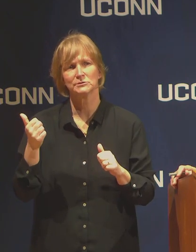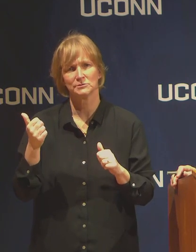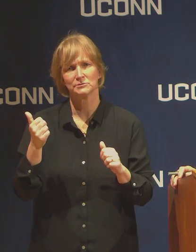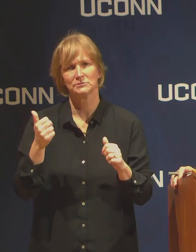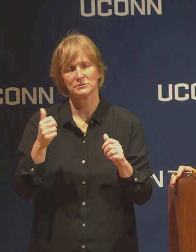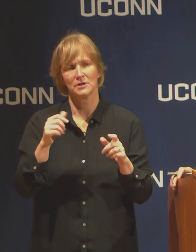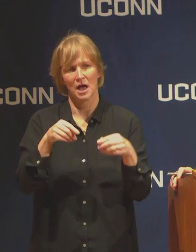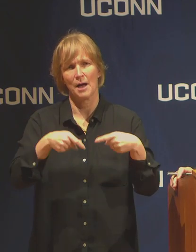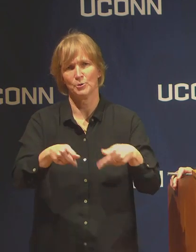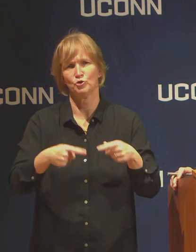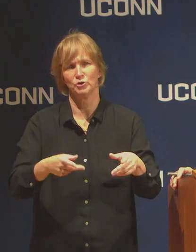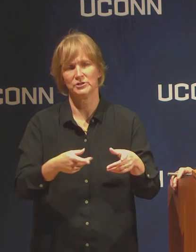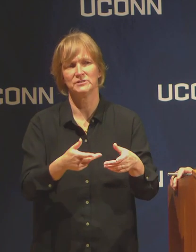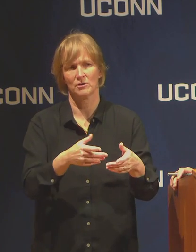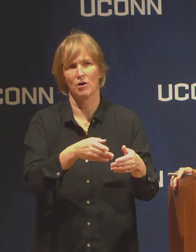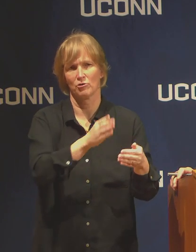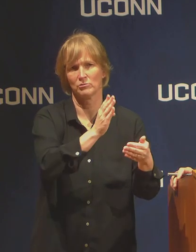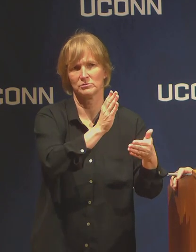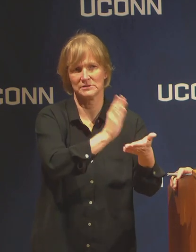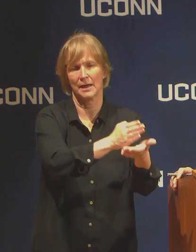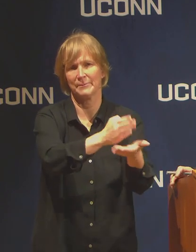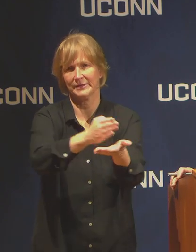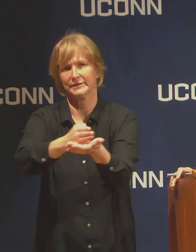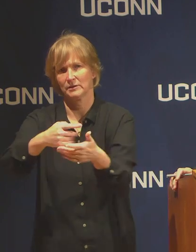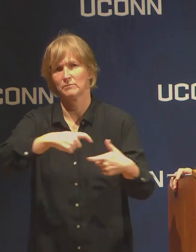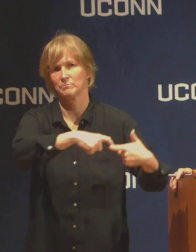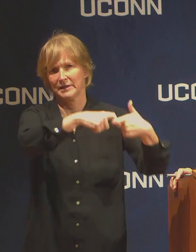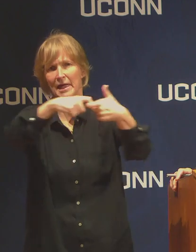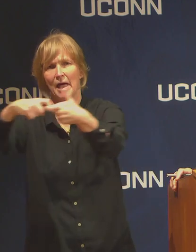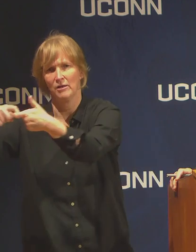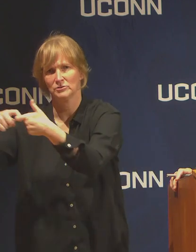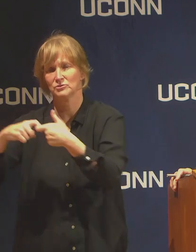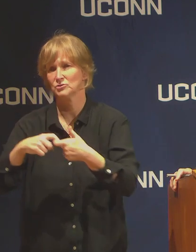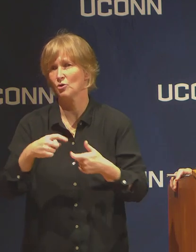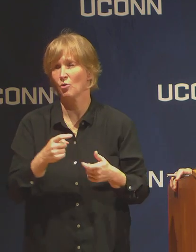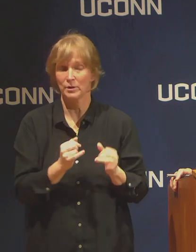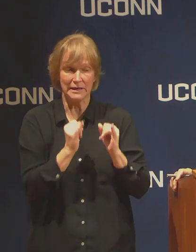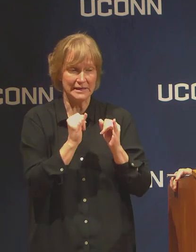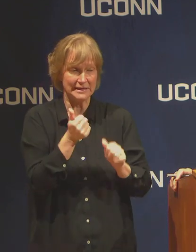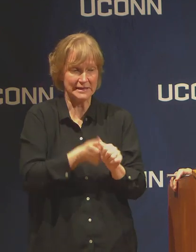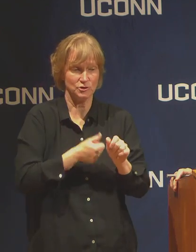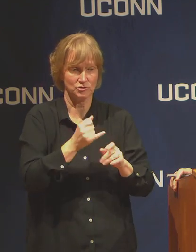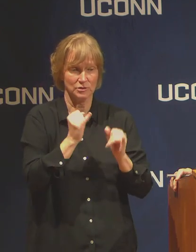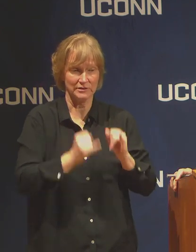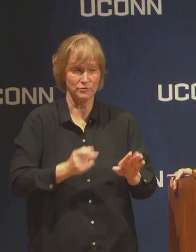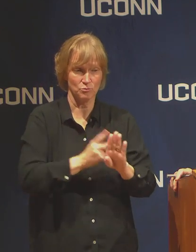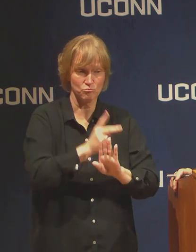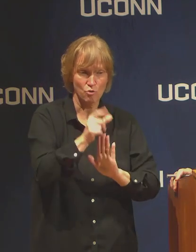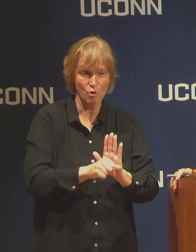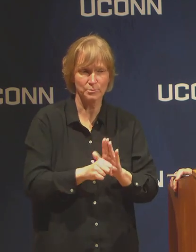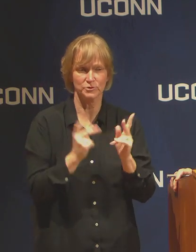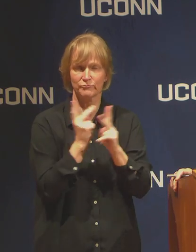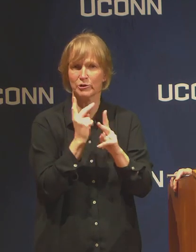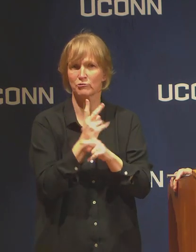are being shut down in this context, so individual programs are working on solutions for their students in order to be able